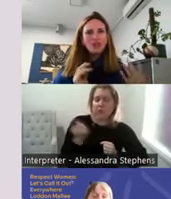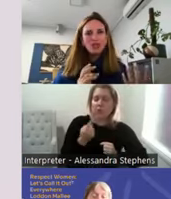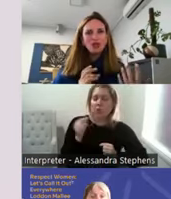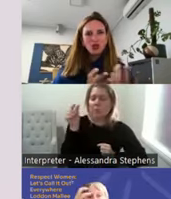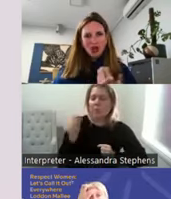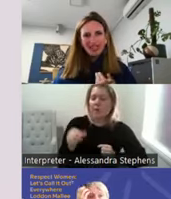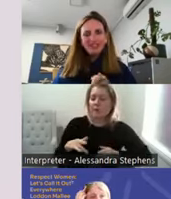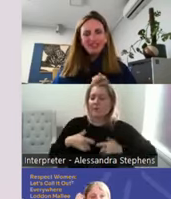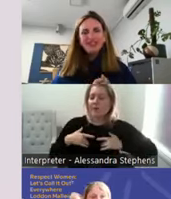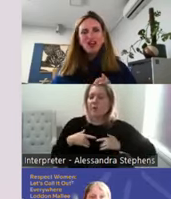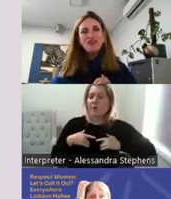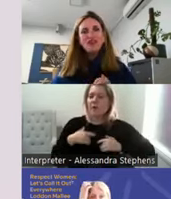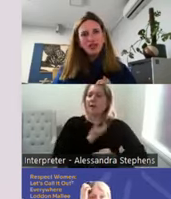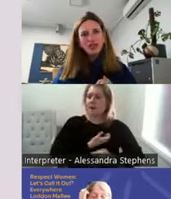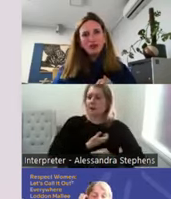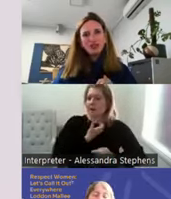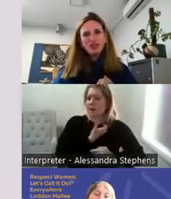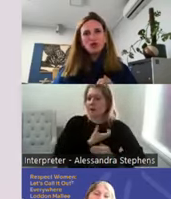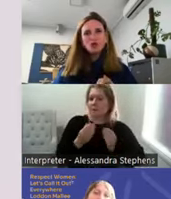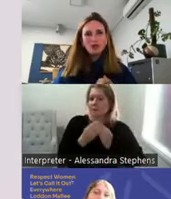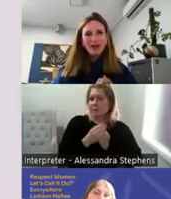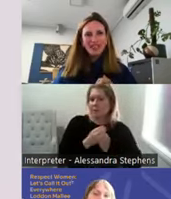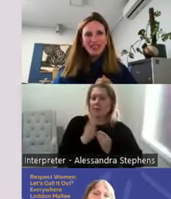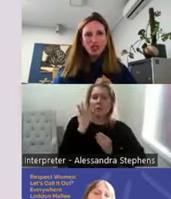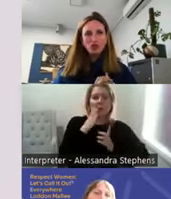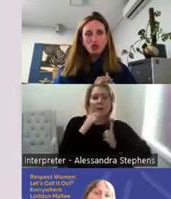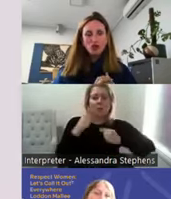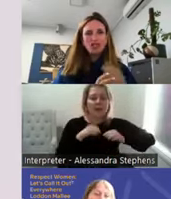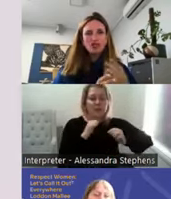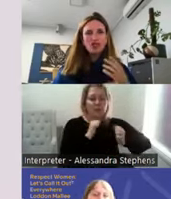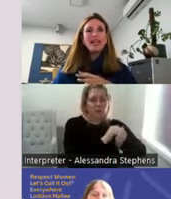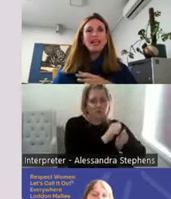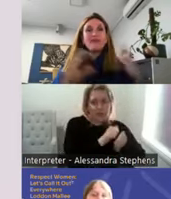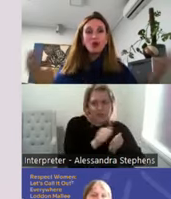I we do training of healthcare professionals we basically treat try and train everyone.